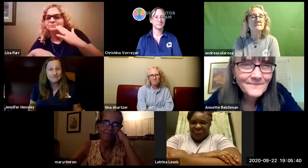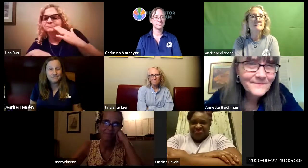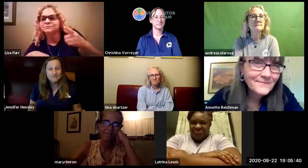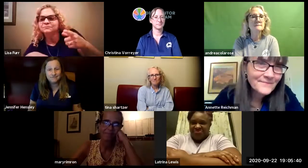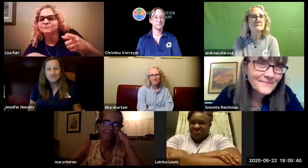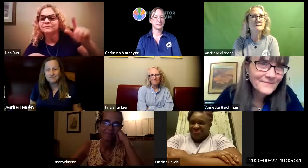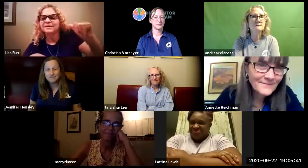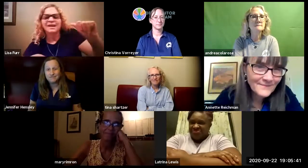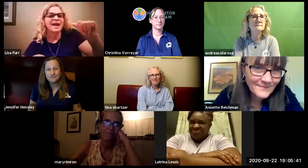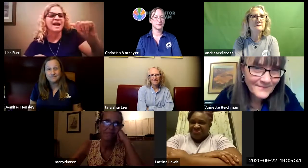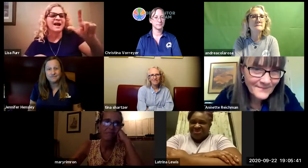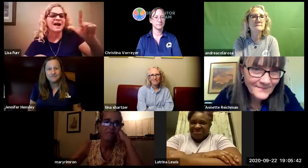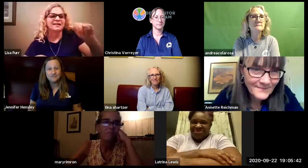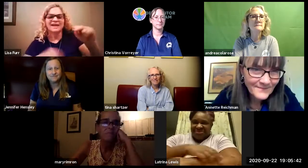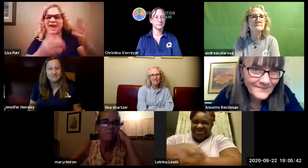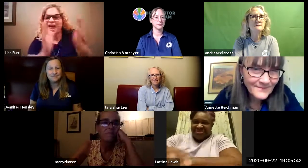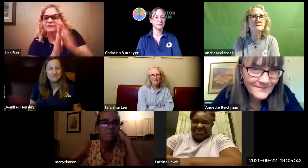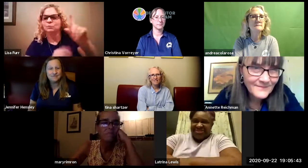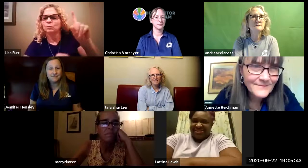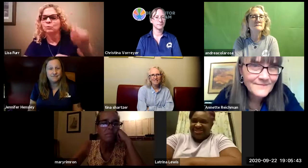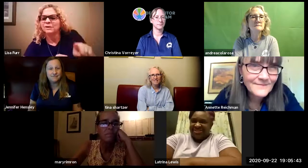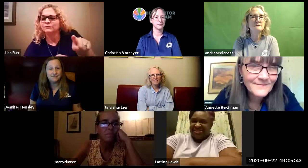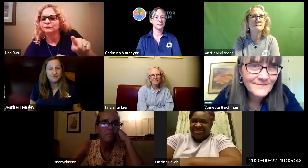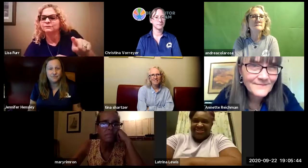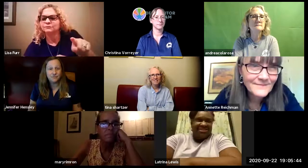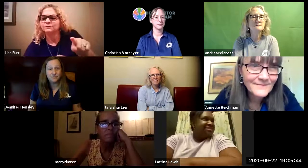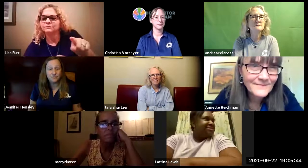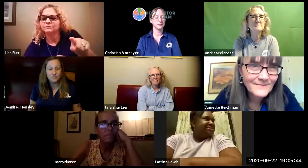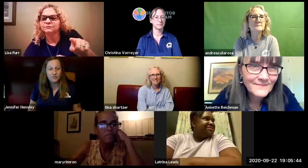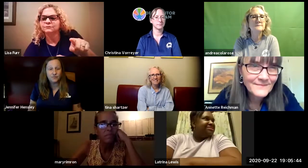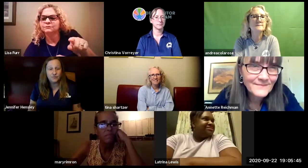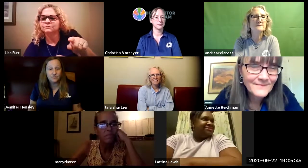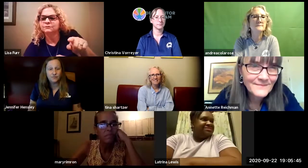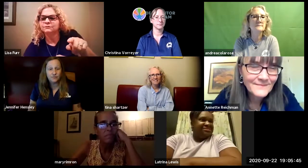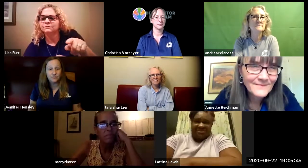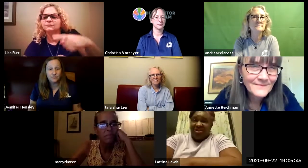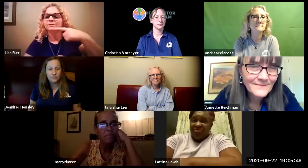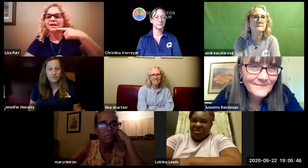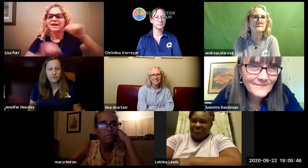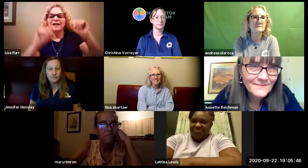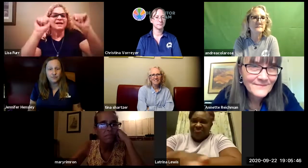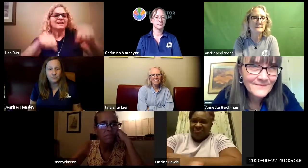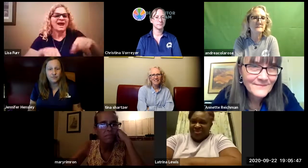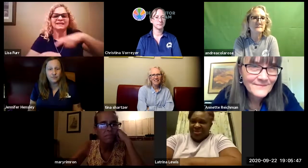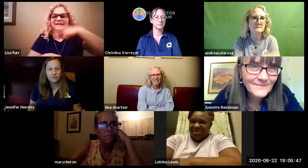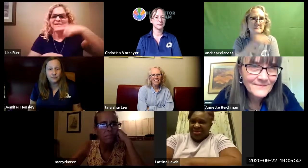great thank you alan asked a question as well